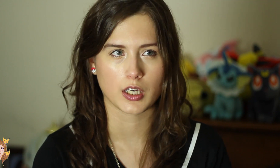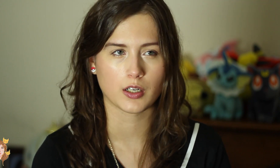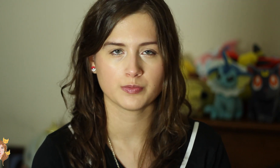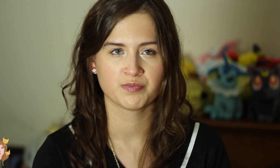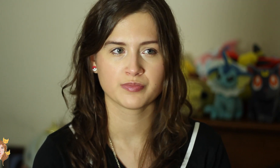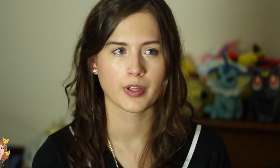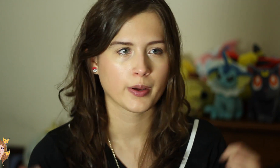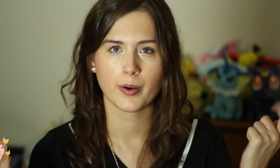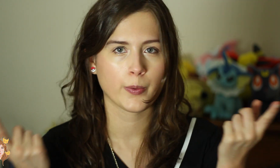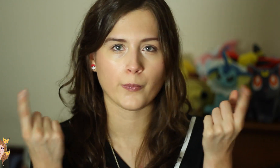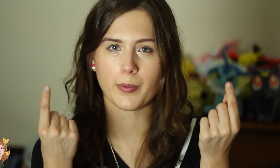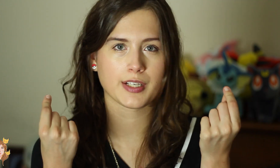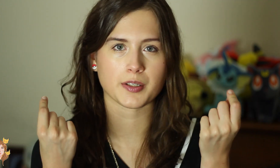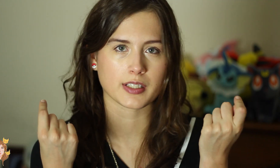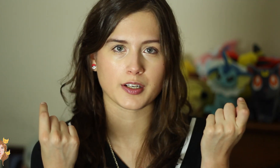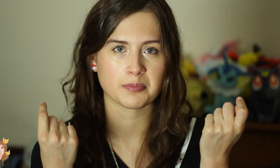So… what was I doing there?